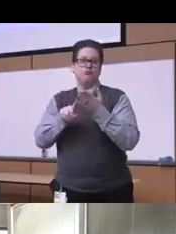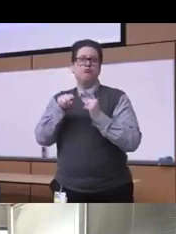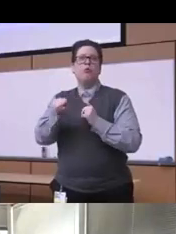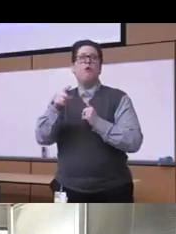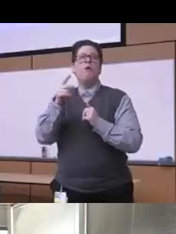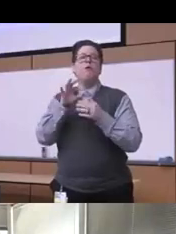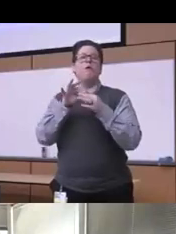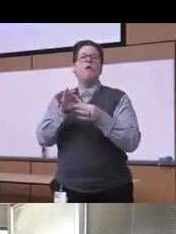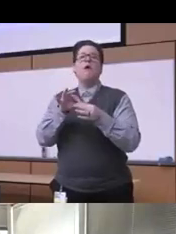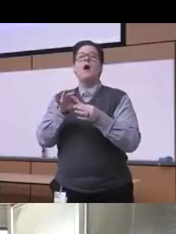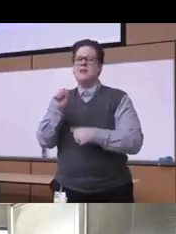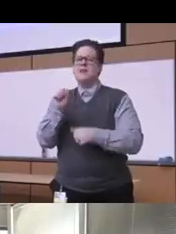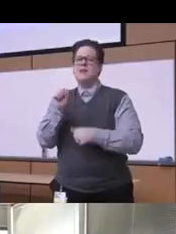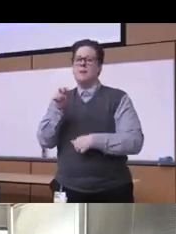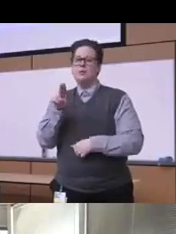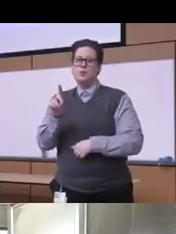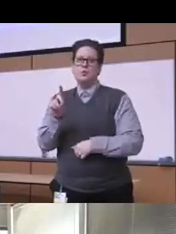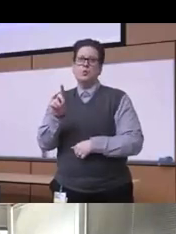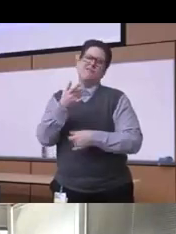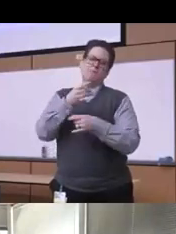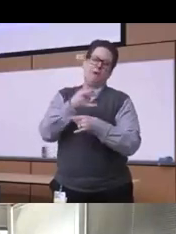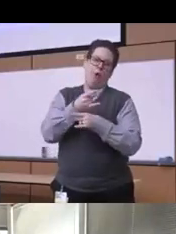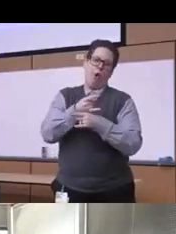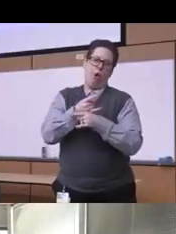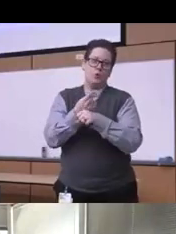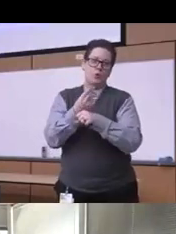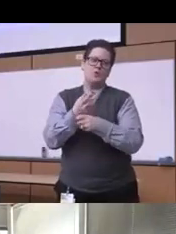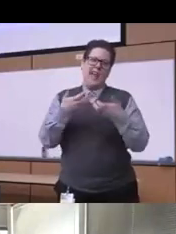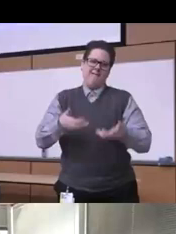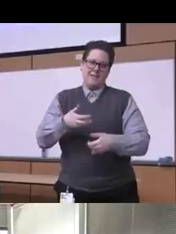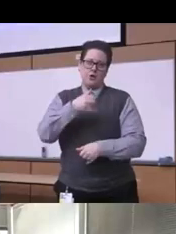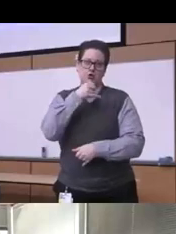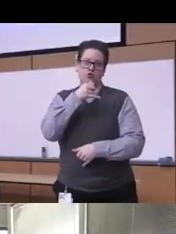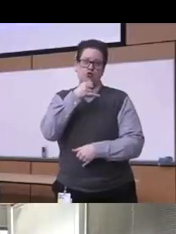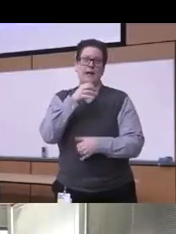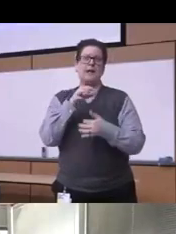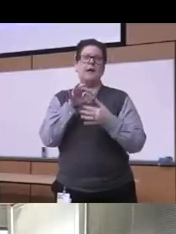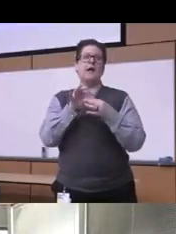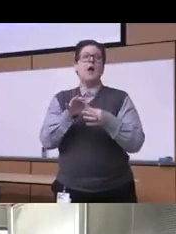context of substance use of alcohol use and heavy drinking and that showed that when it considers